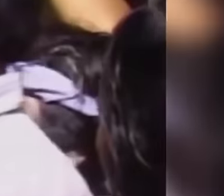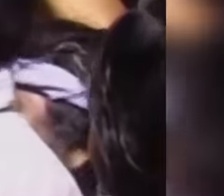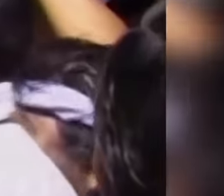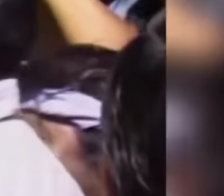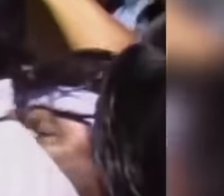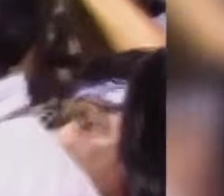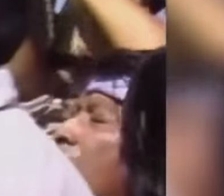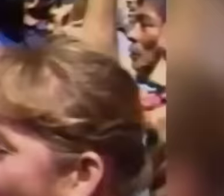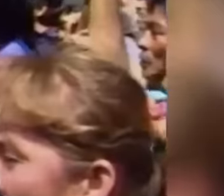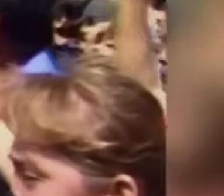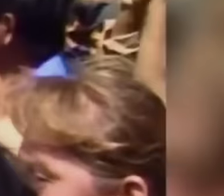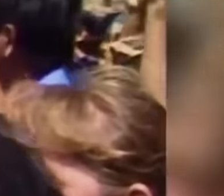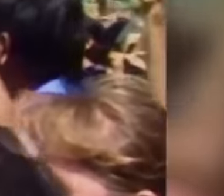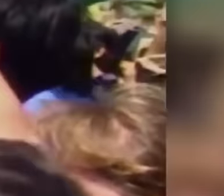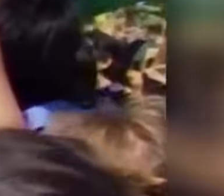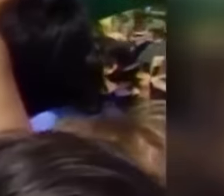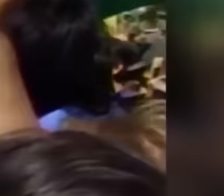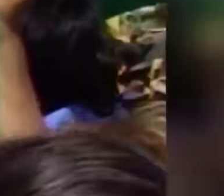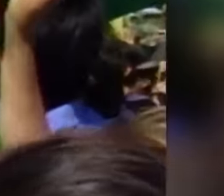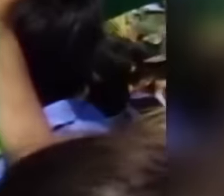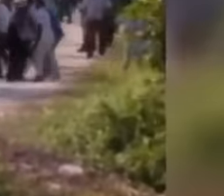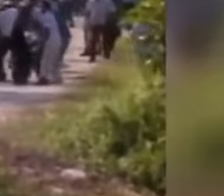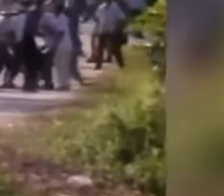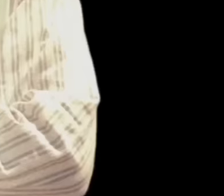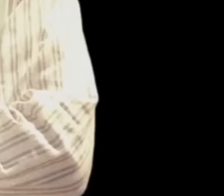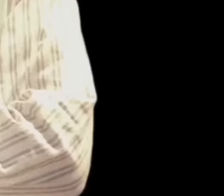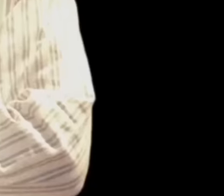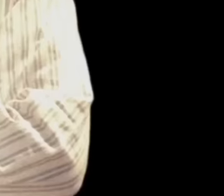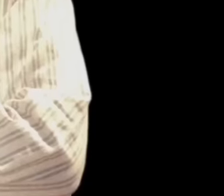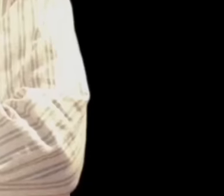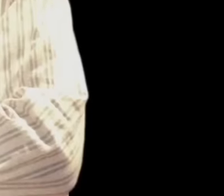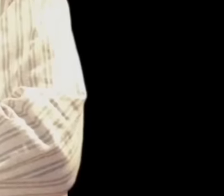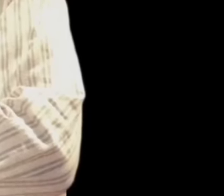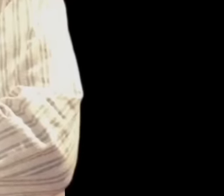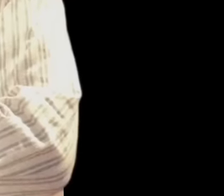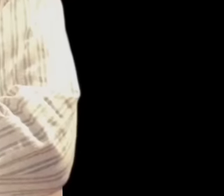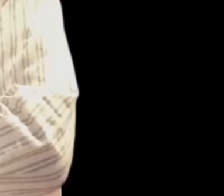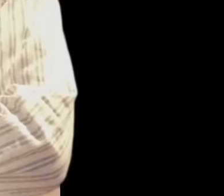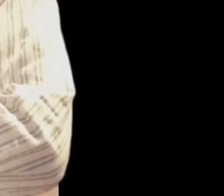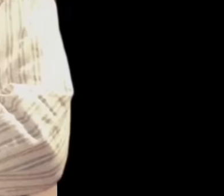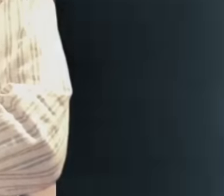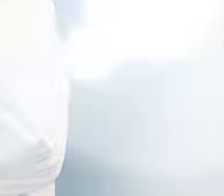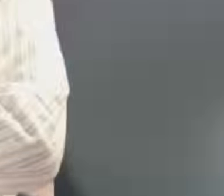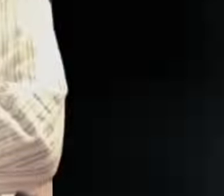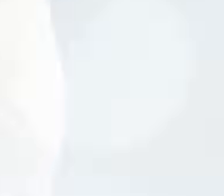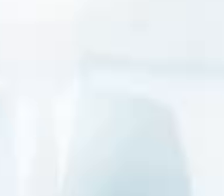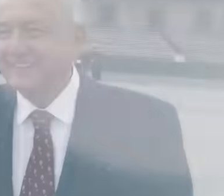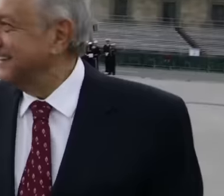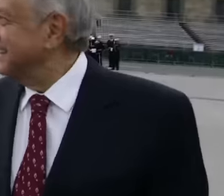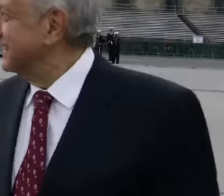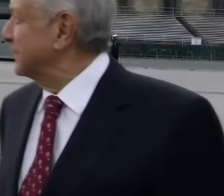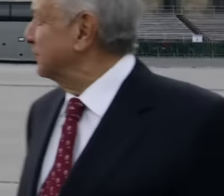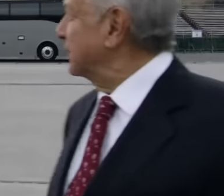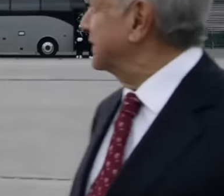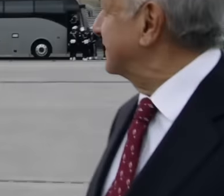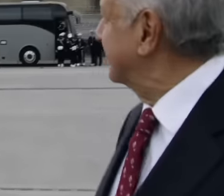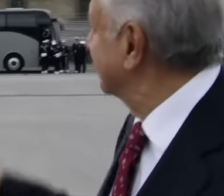the current president López Obrador was fighting for many years with the arrival of President López Obrador to the